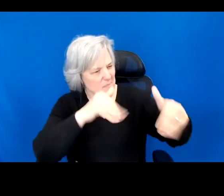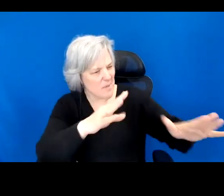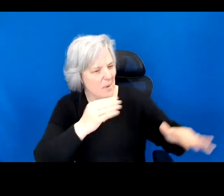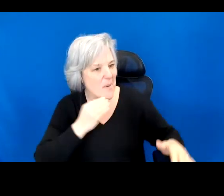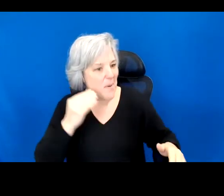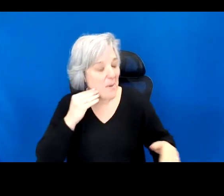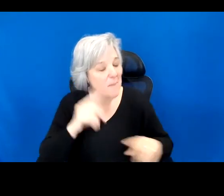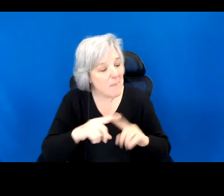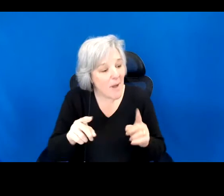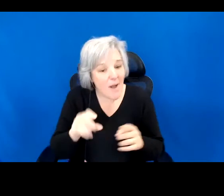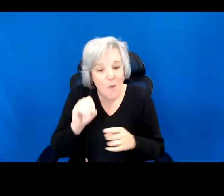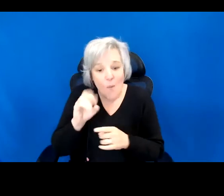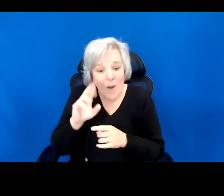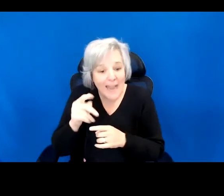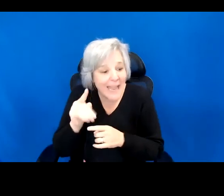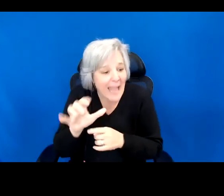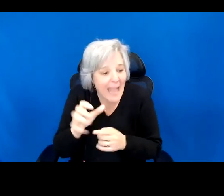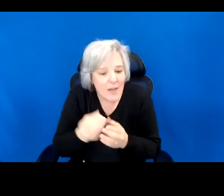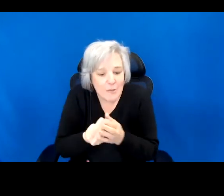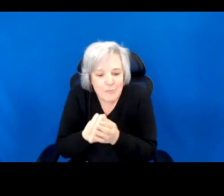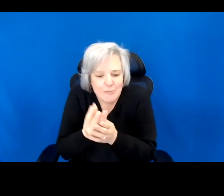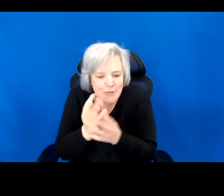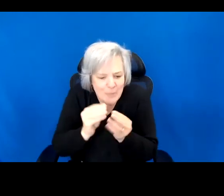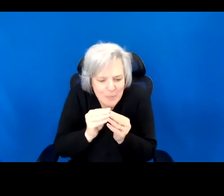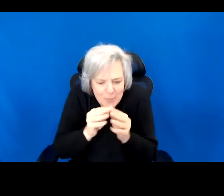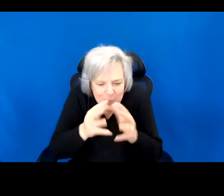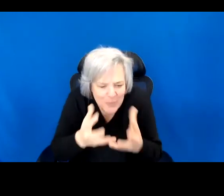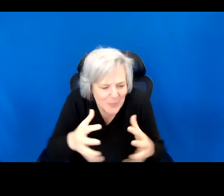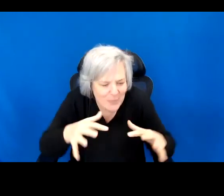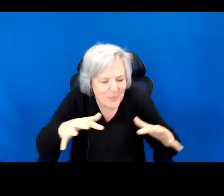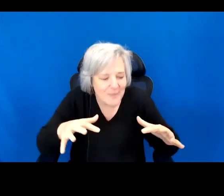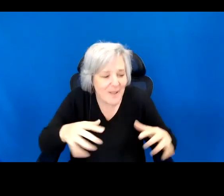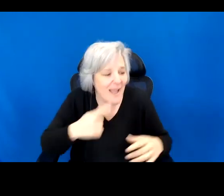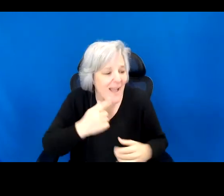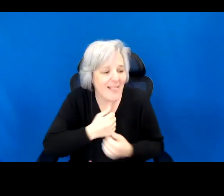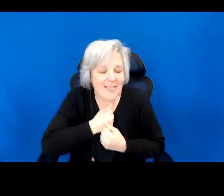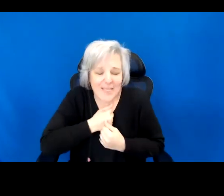reversing history. What I love most is that, in your historical